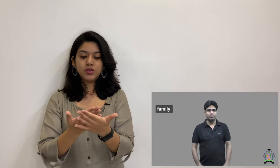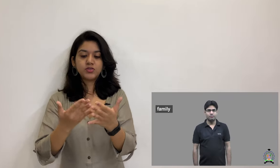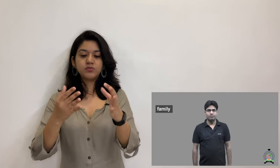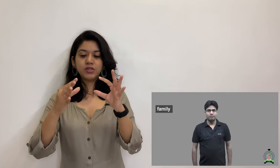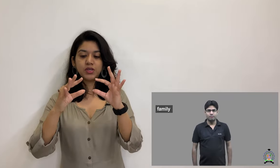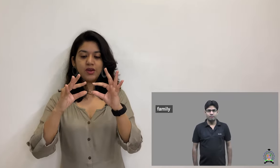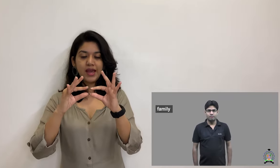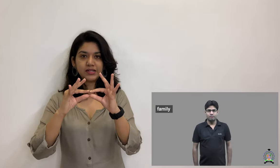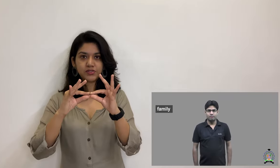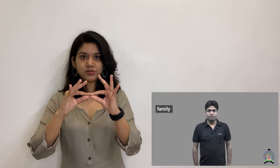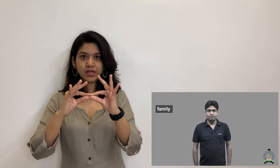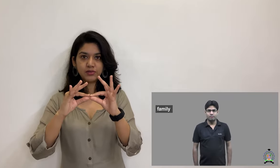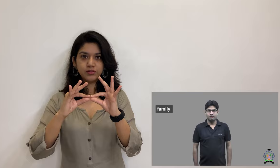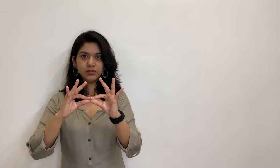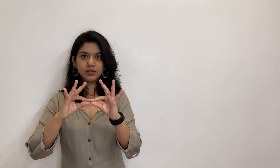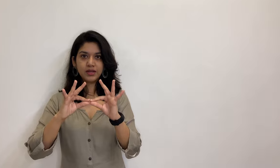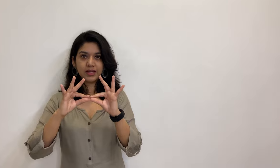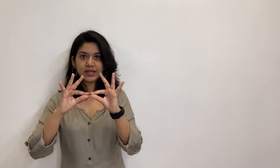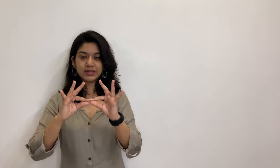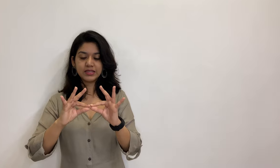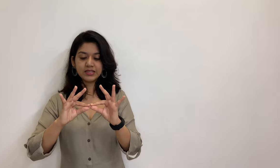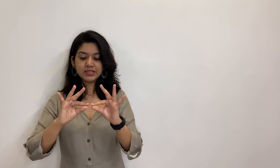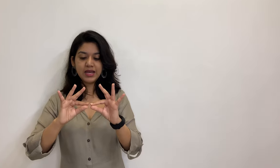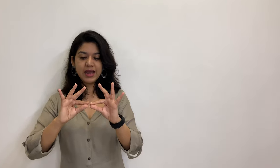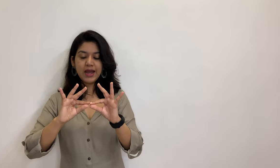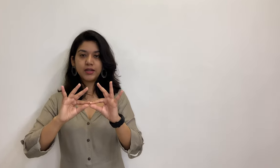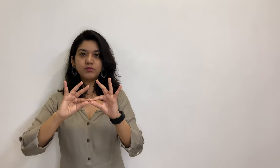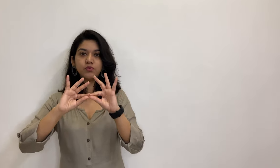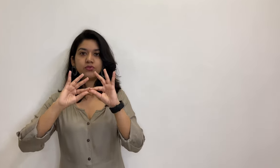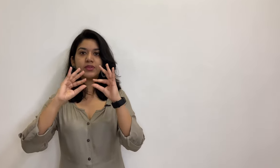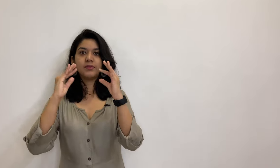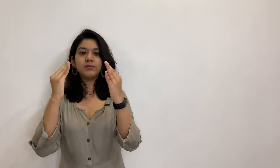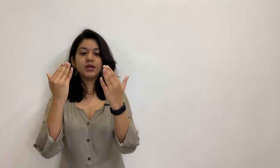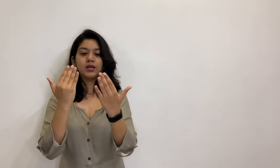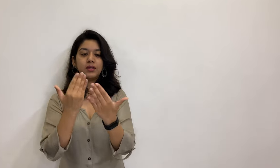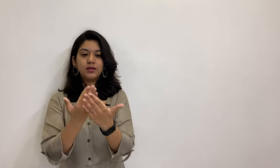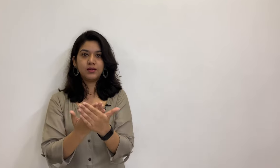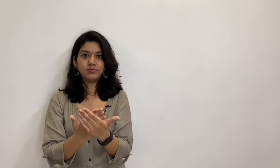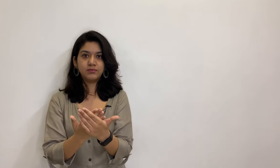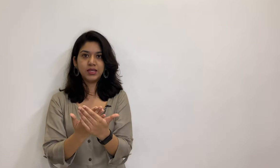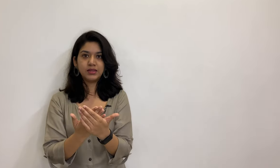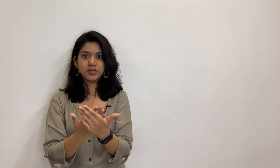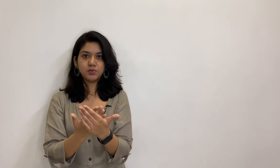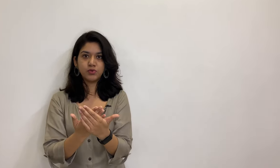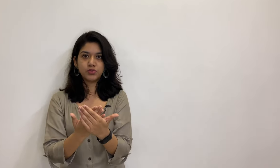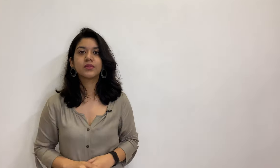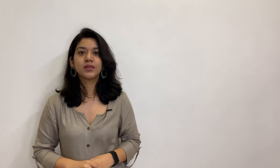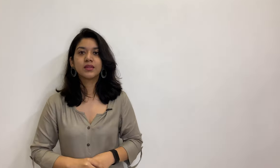So, bring your hands together like this and move them in this position.